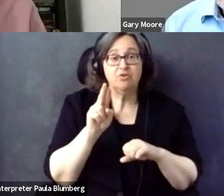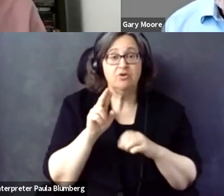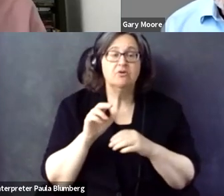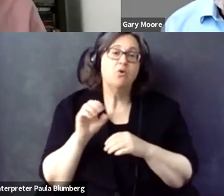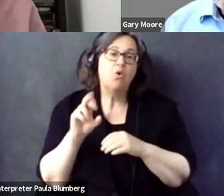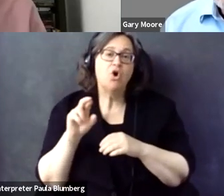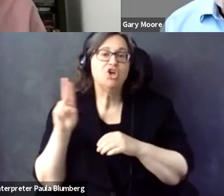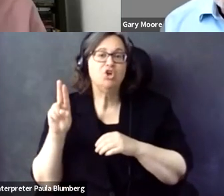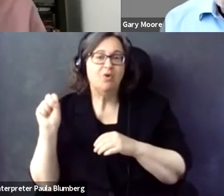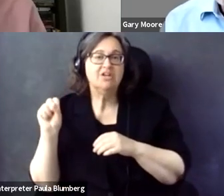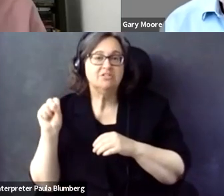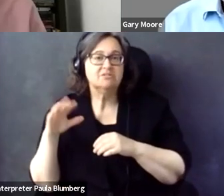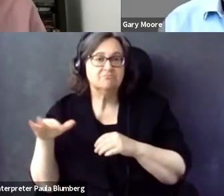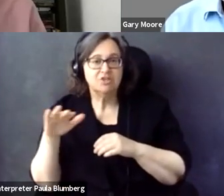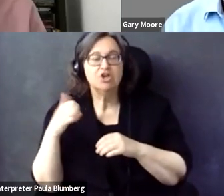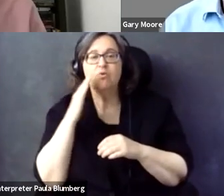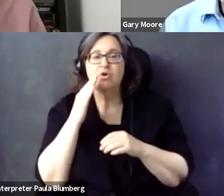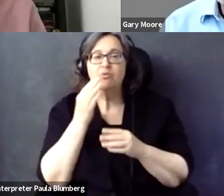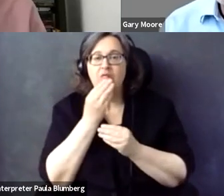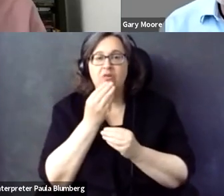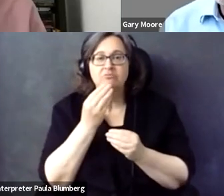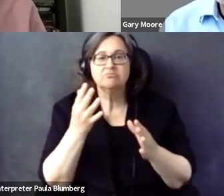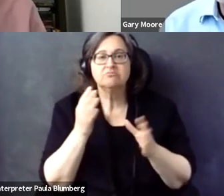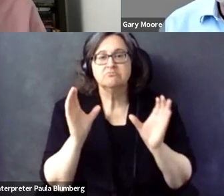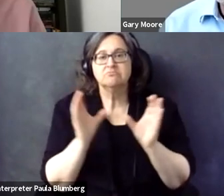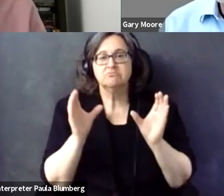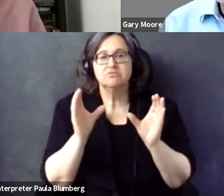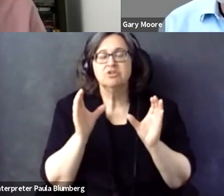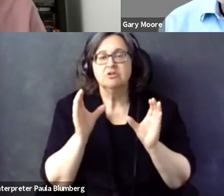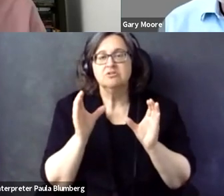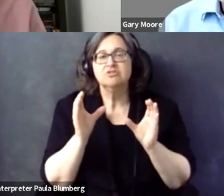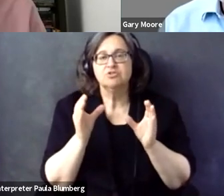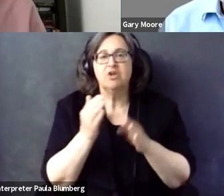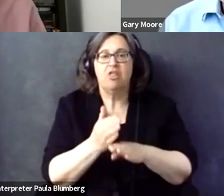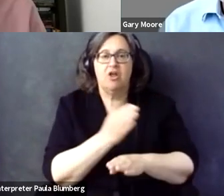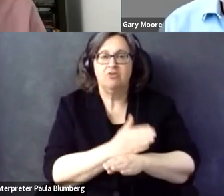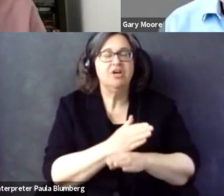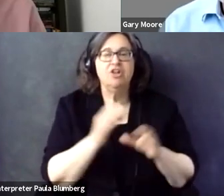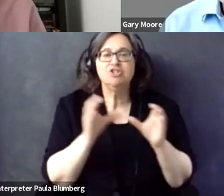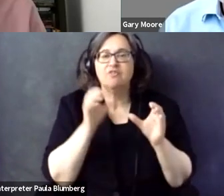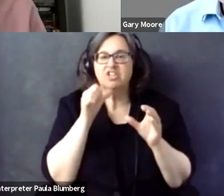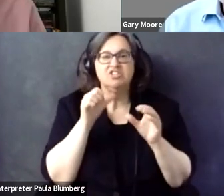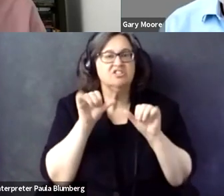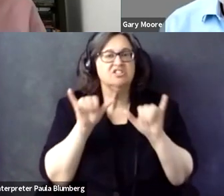that. But when we have a new standard in the EU or on the U.S. market or somewhere else, then we will, of course, update